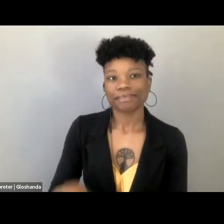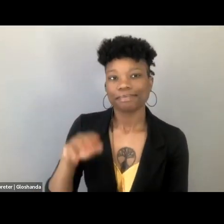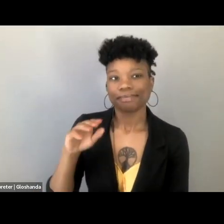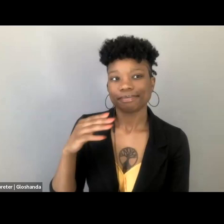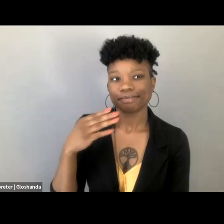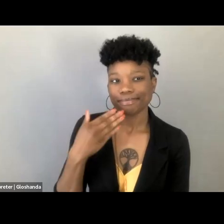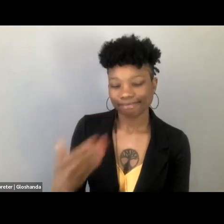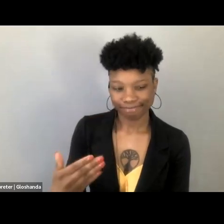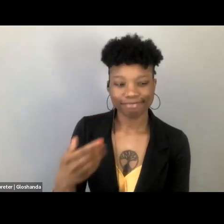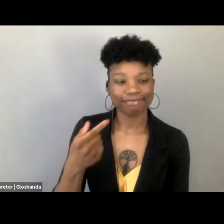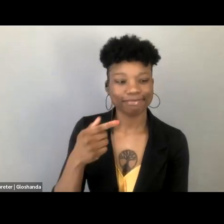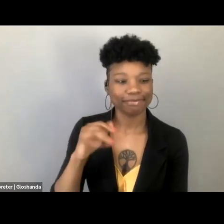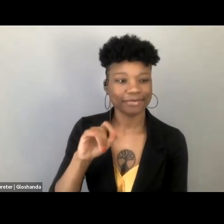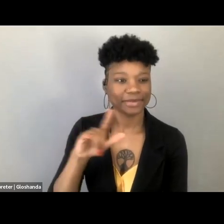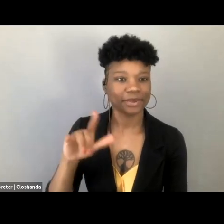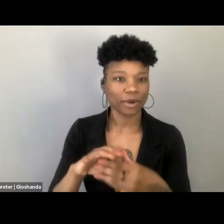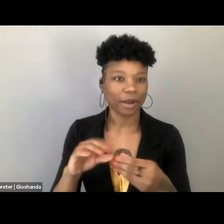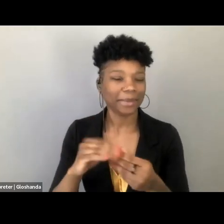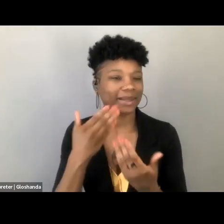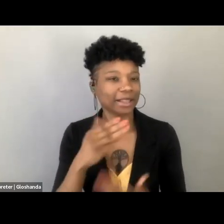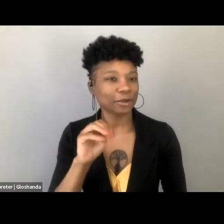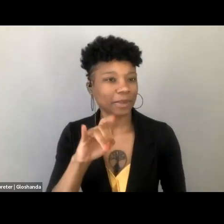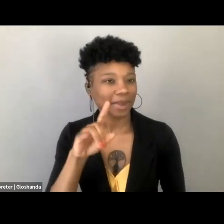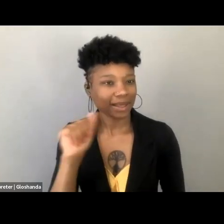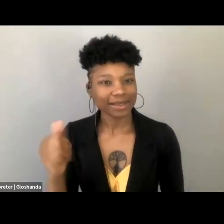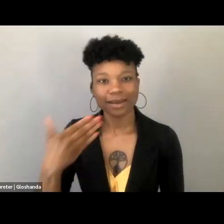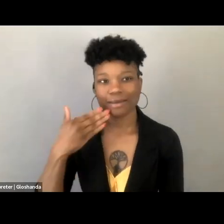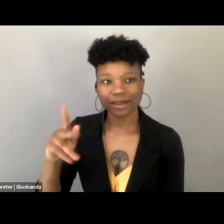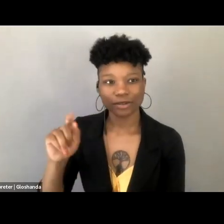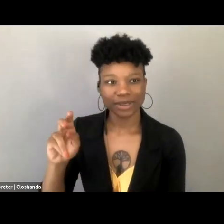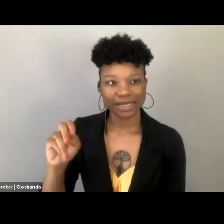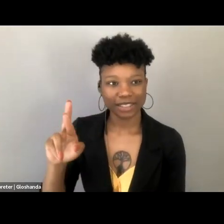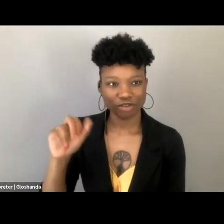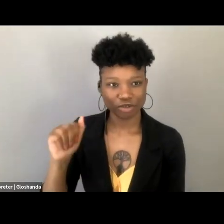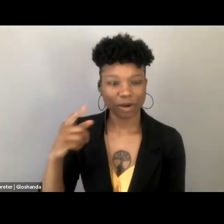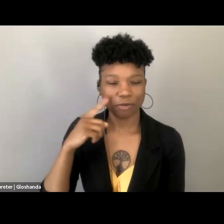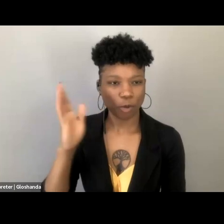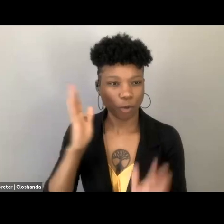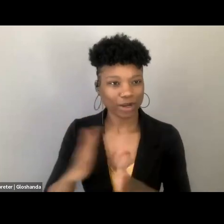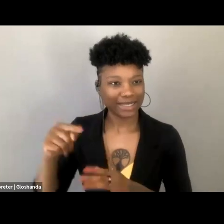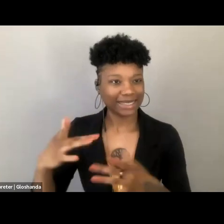for having me at this amazing gathering, and thank you also Kendra Albert for organizing this. This is Gillian speaking.